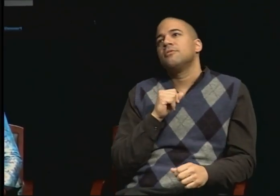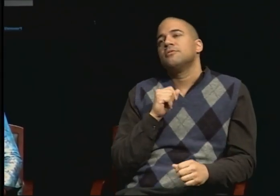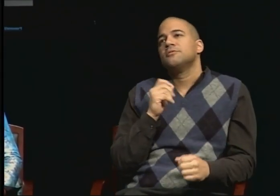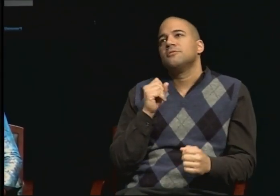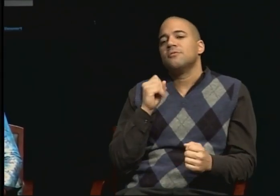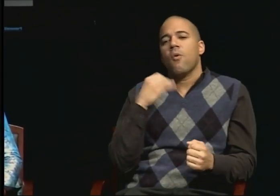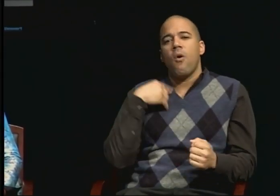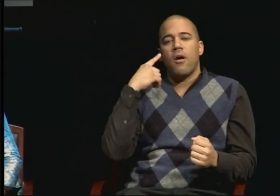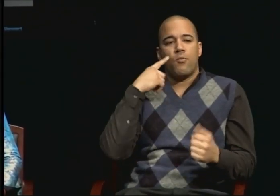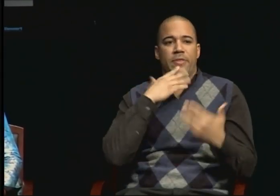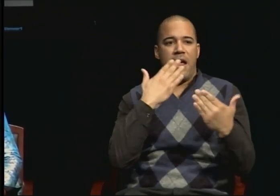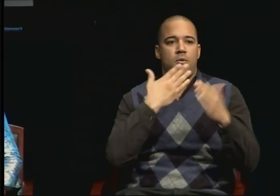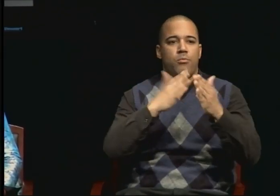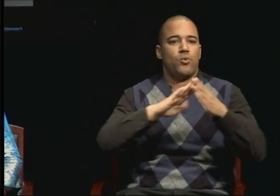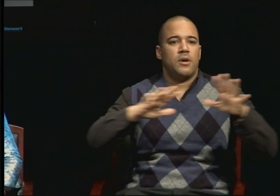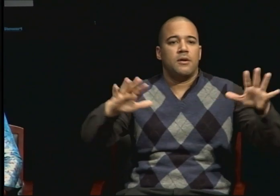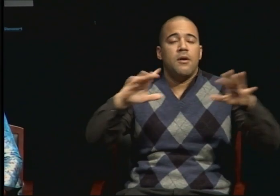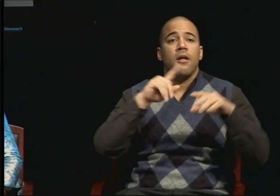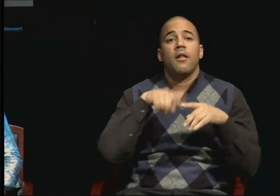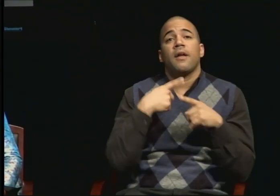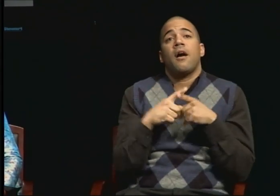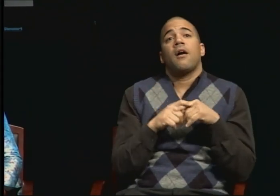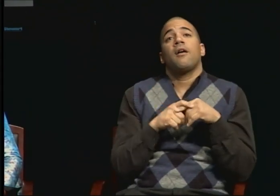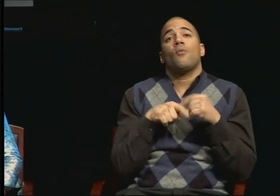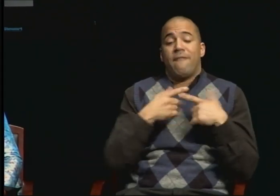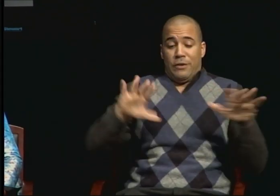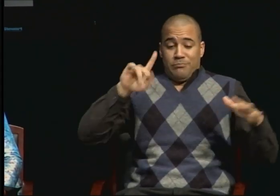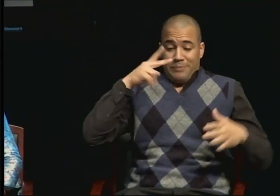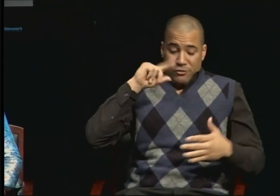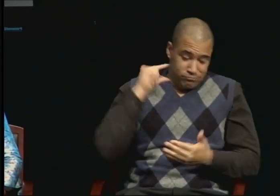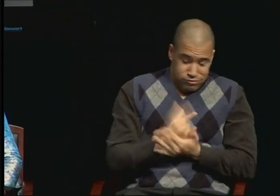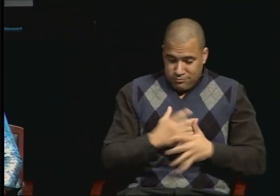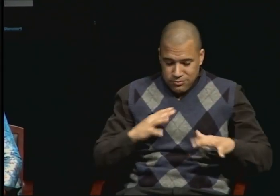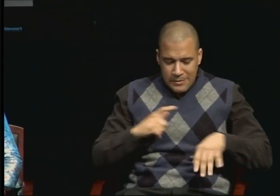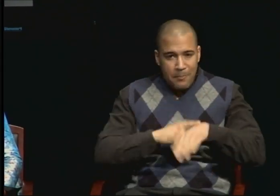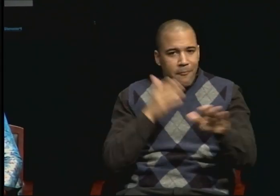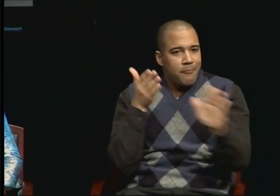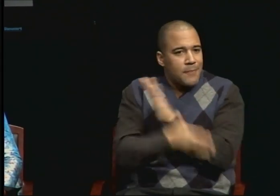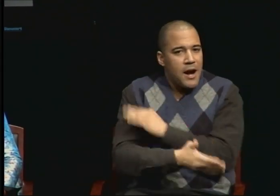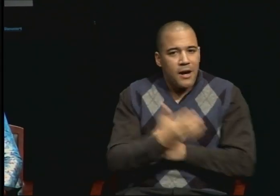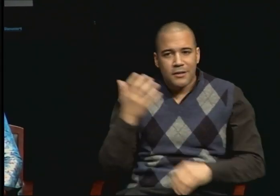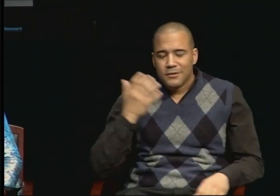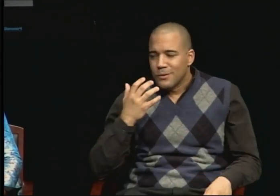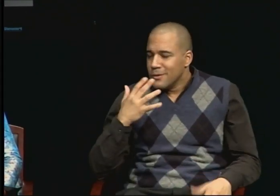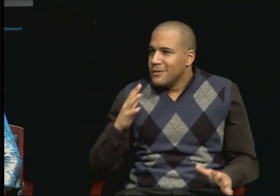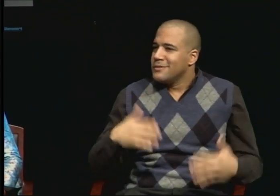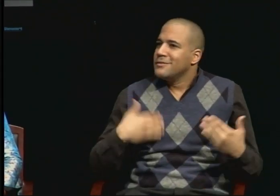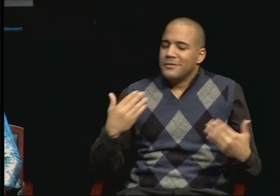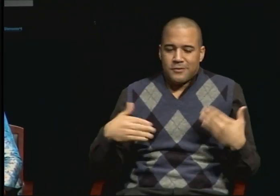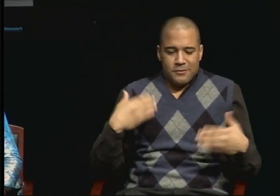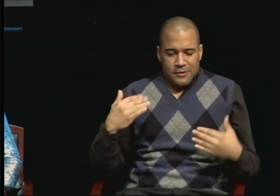When I graduated and finished, I started to look back and reminisce how the time went by so fast.